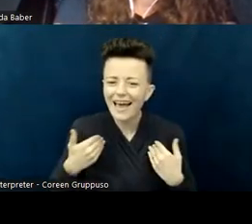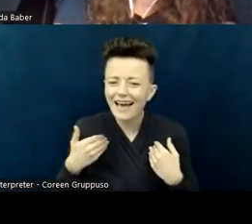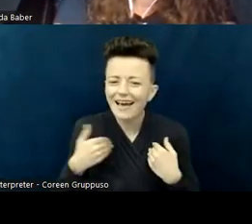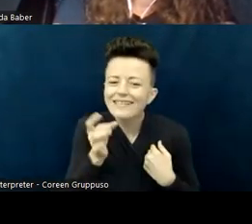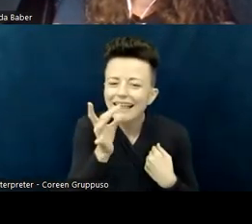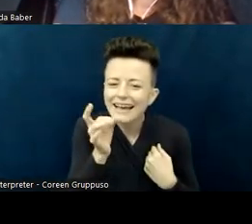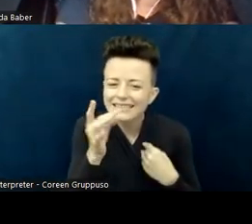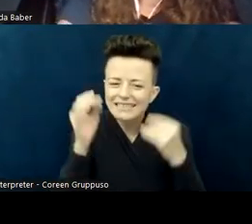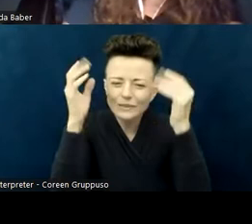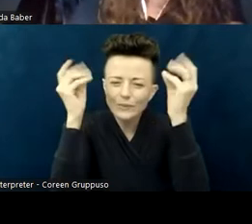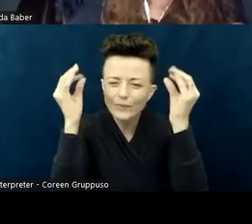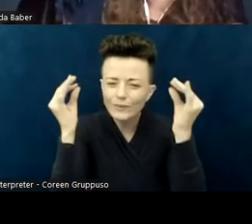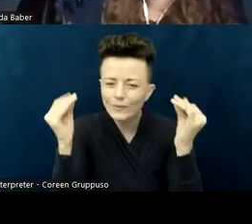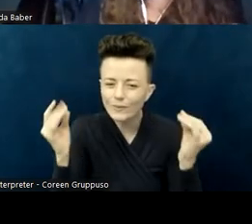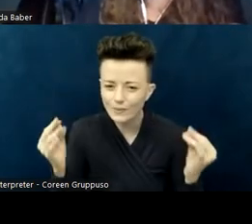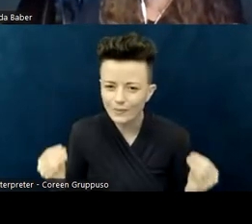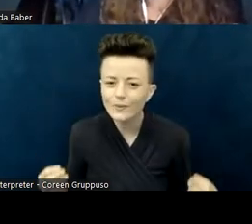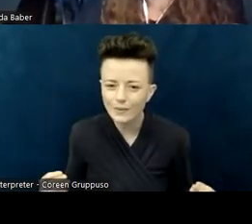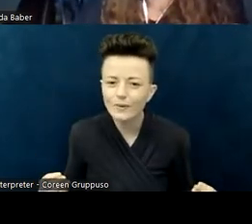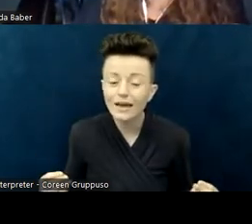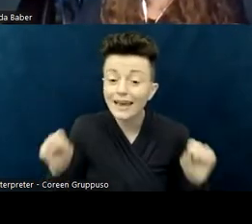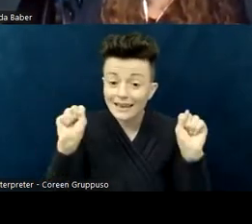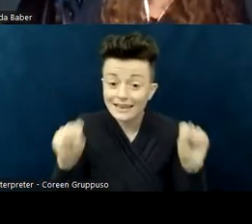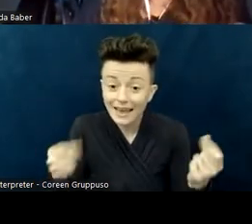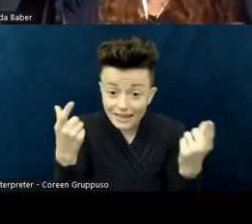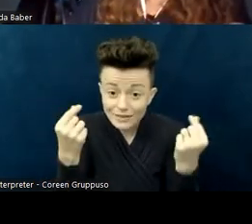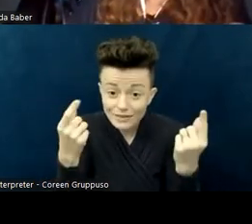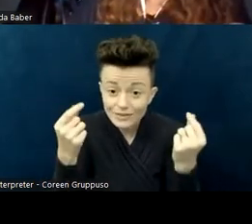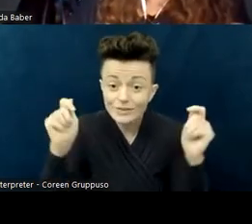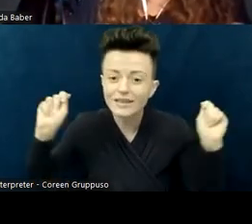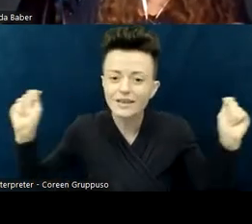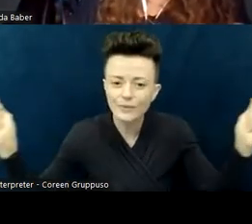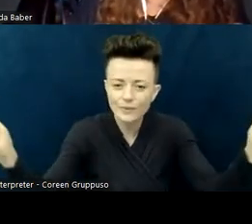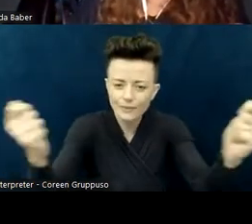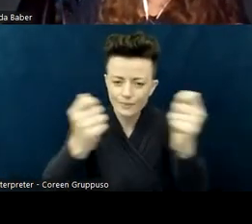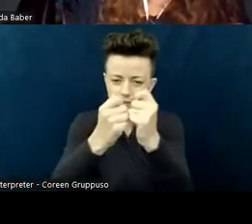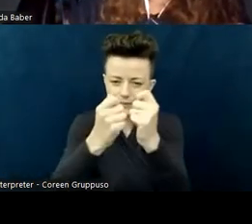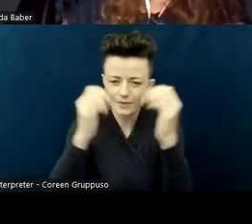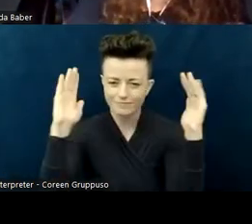As you close the hoop, the curtain around you, you can see out; but people aren't seeing you;